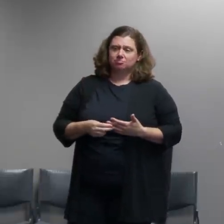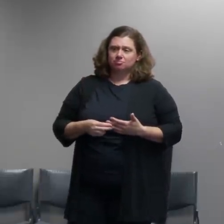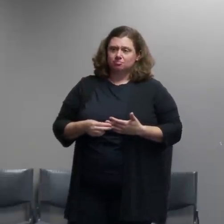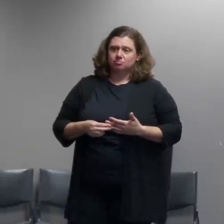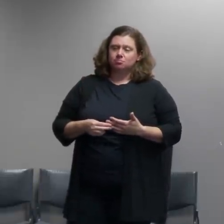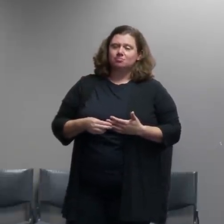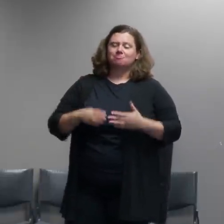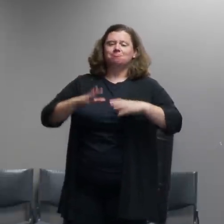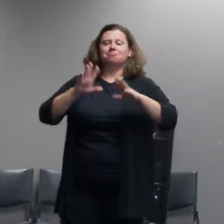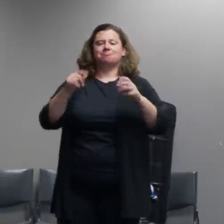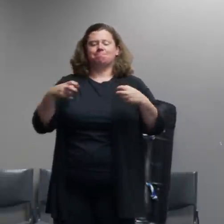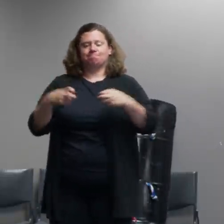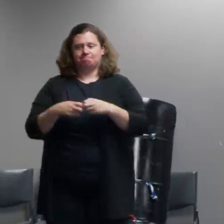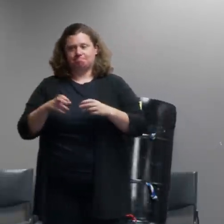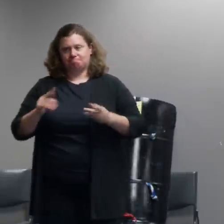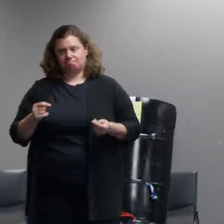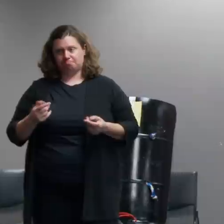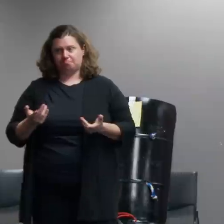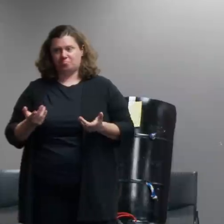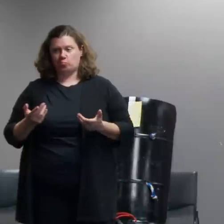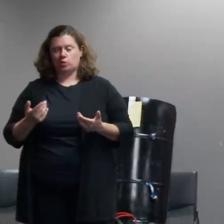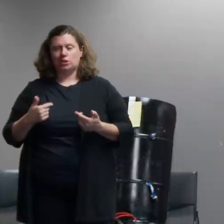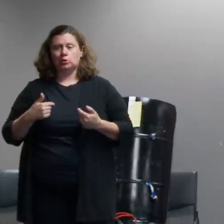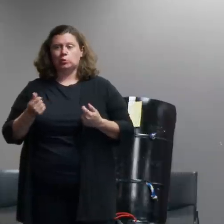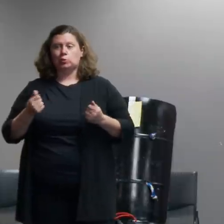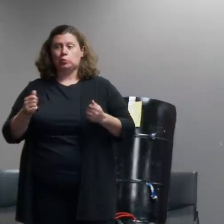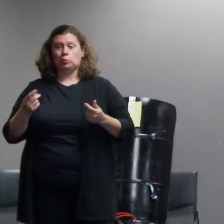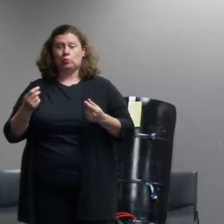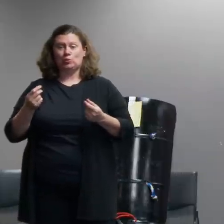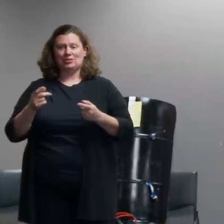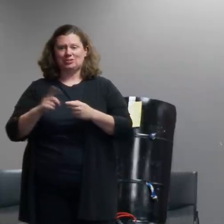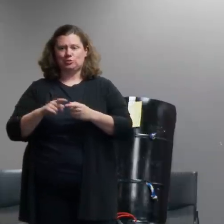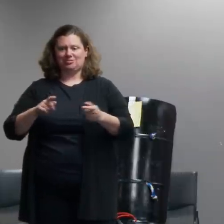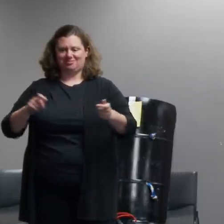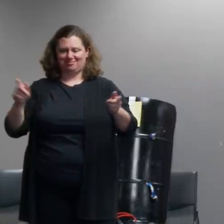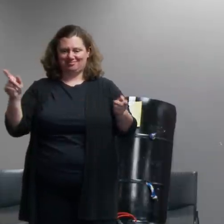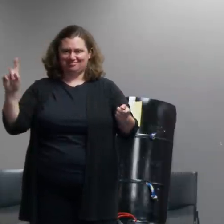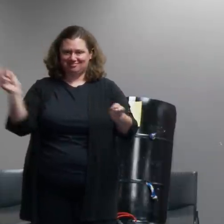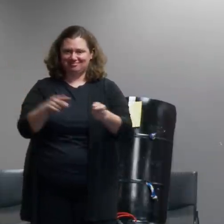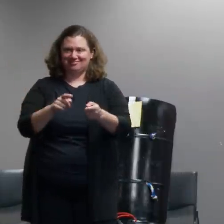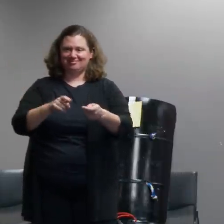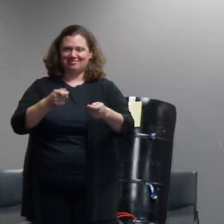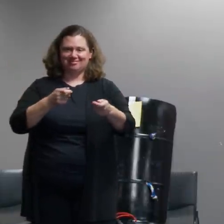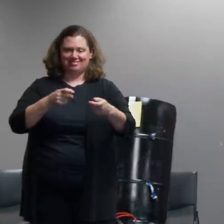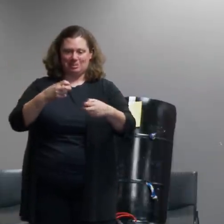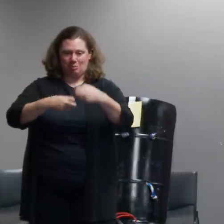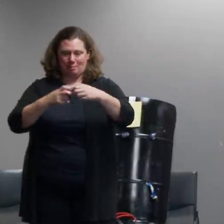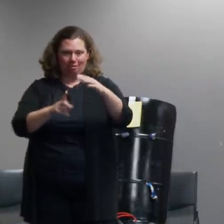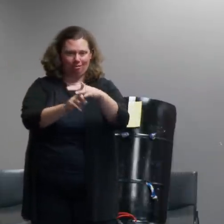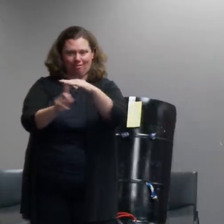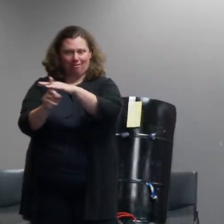what we try to do to mitigate the effects on people who aren't engaged in the criminal activity is give